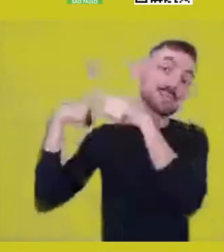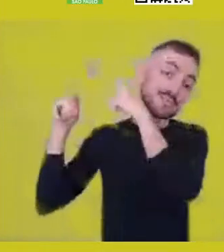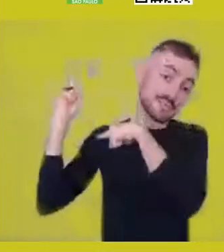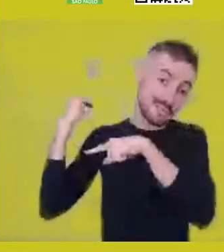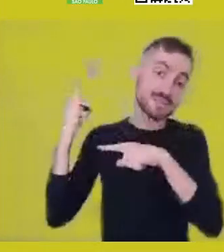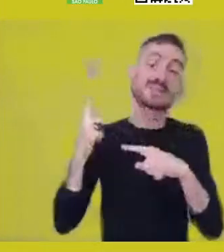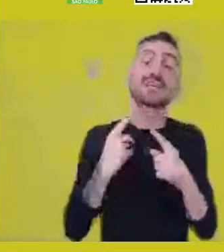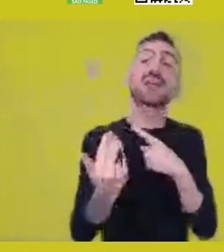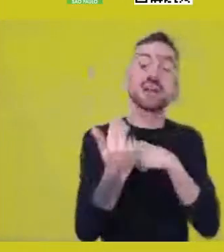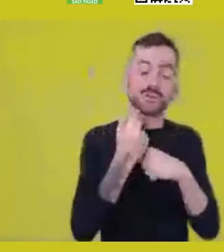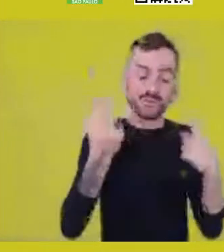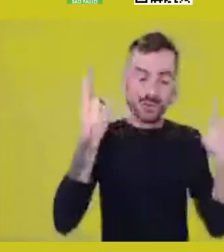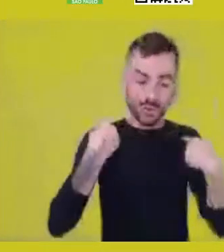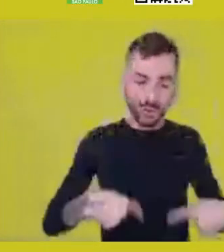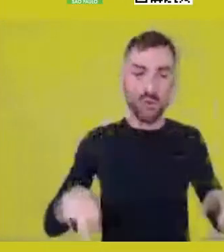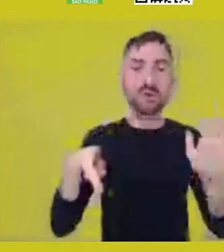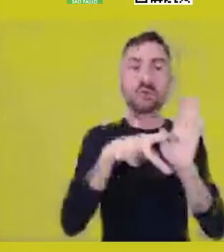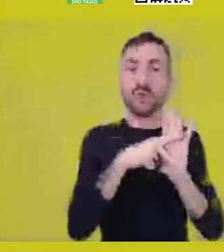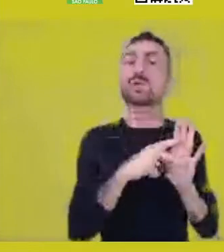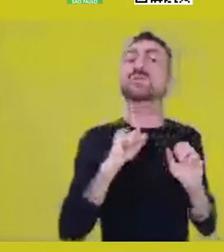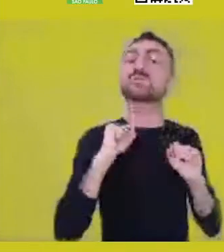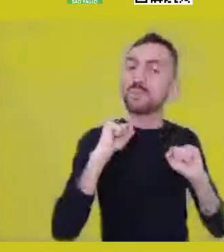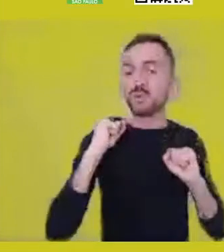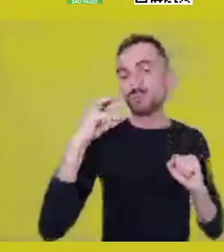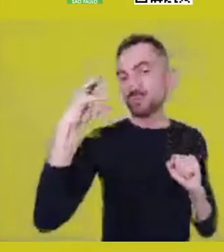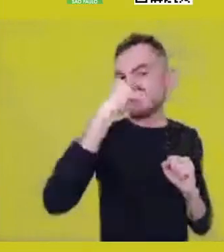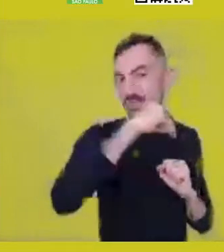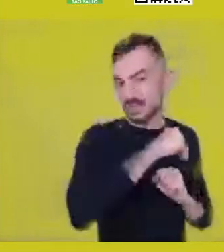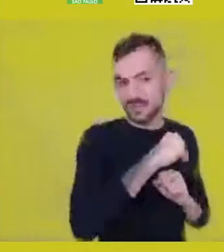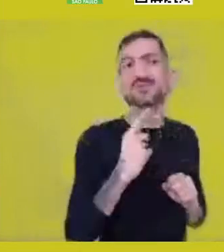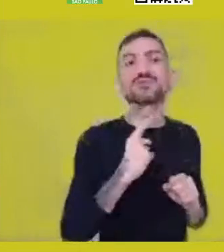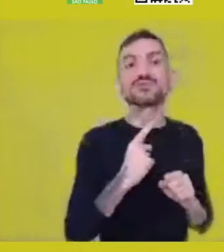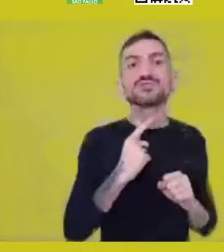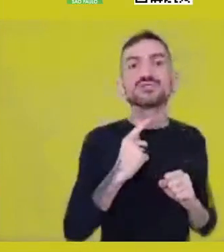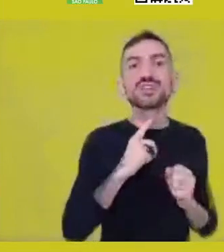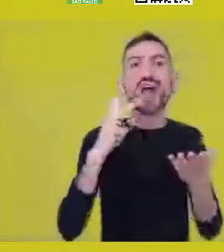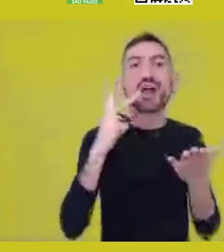as an aesthetic element and an aesthetic of behavior.